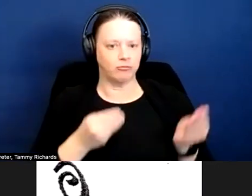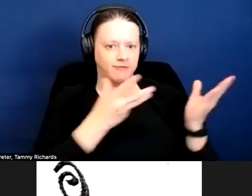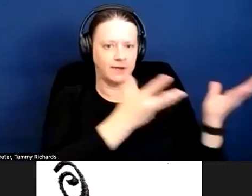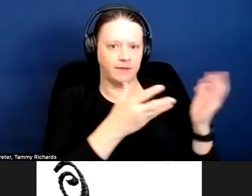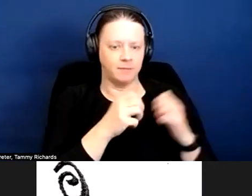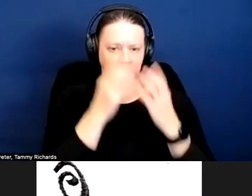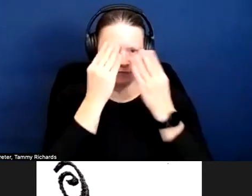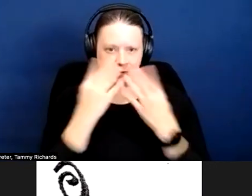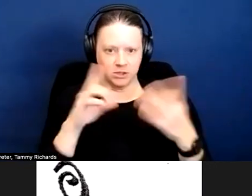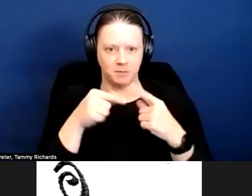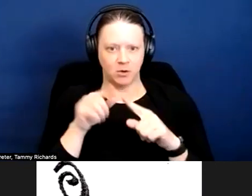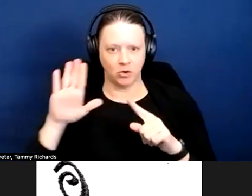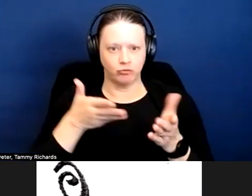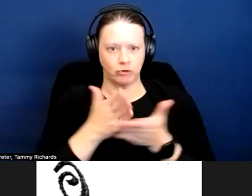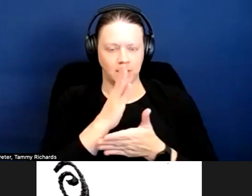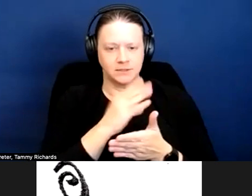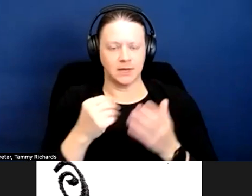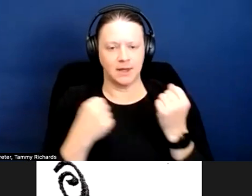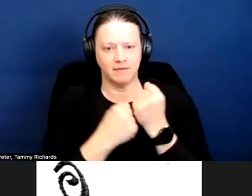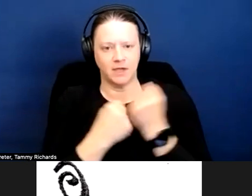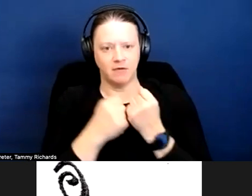about your rights and advocate for yourself.